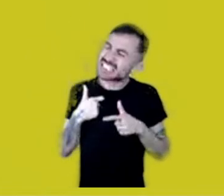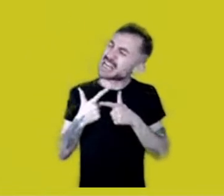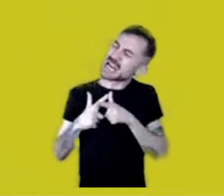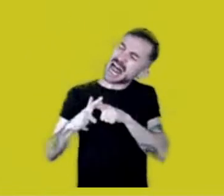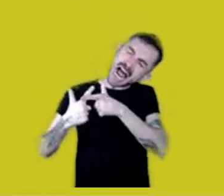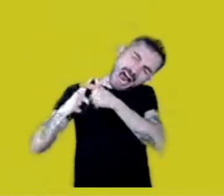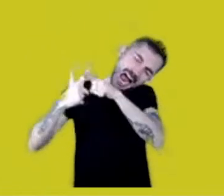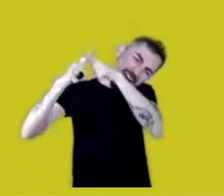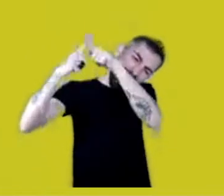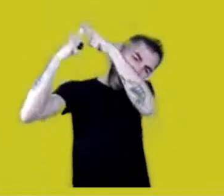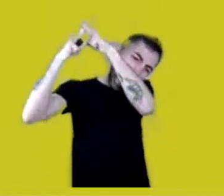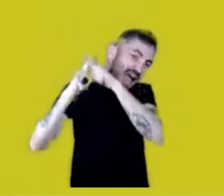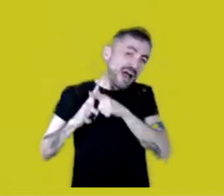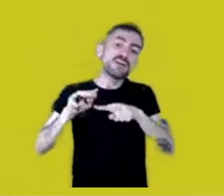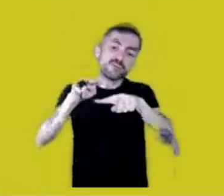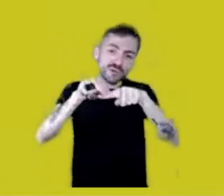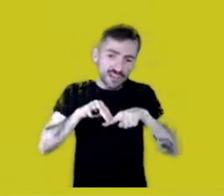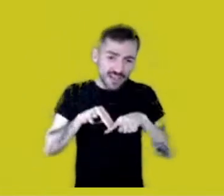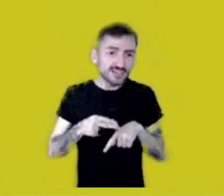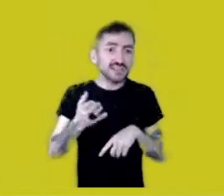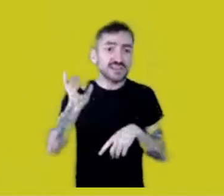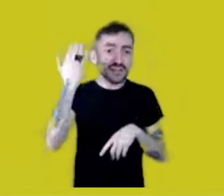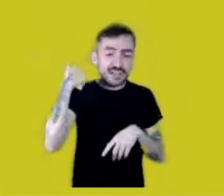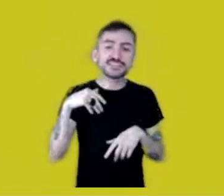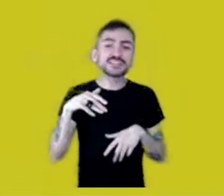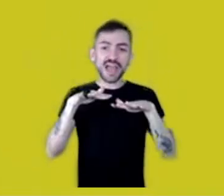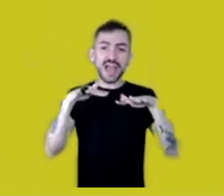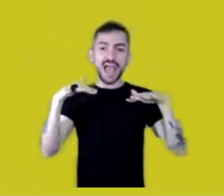because you could take pictures in the arena, but not invade our homes.